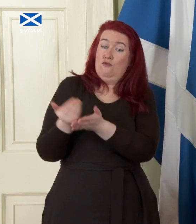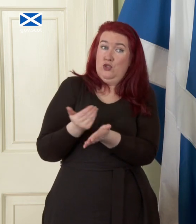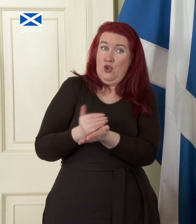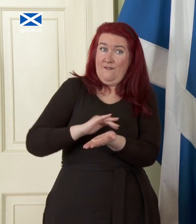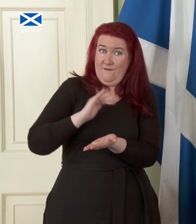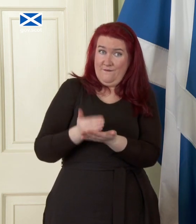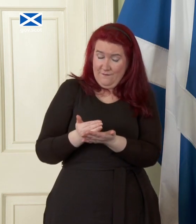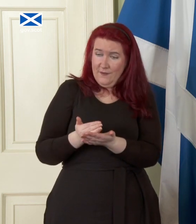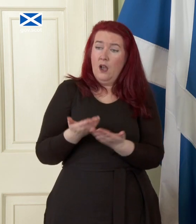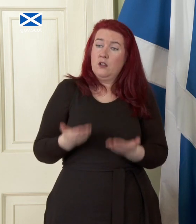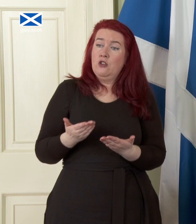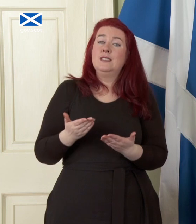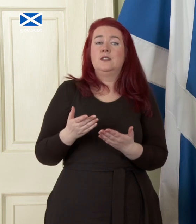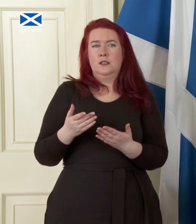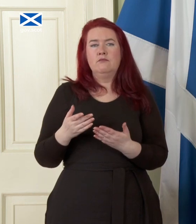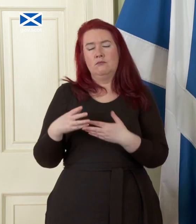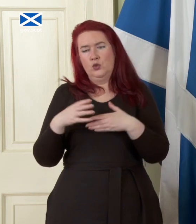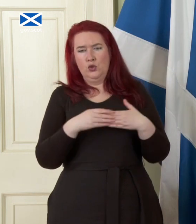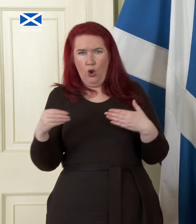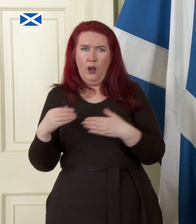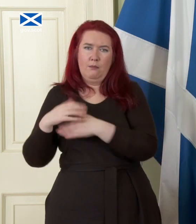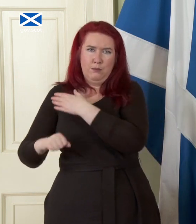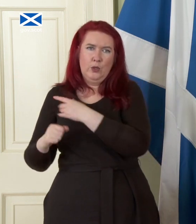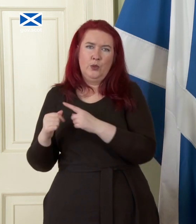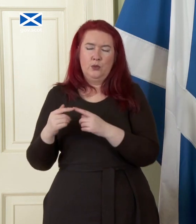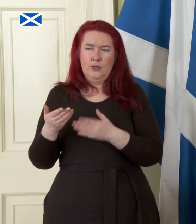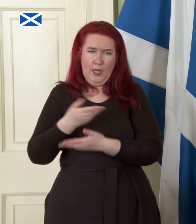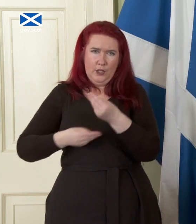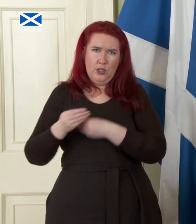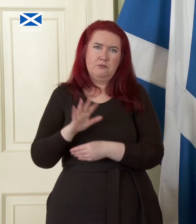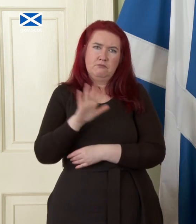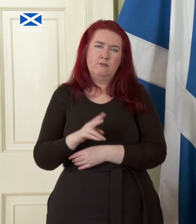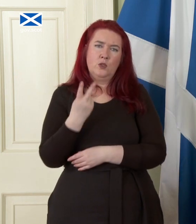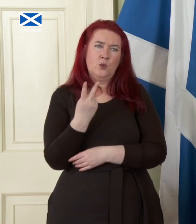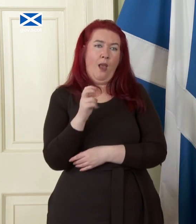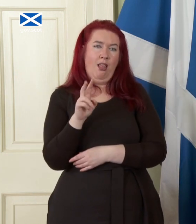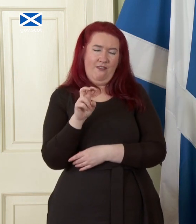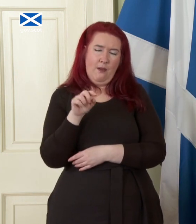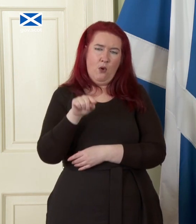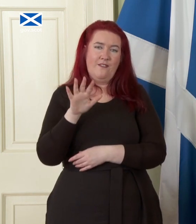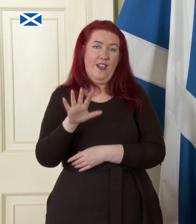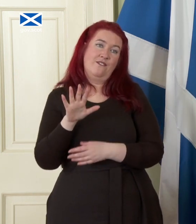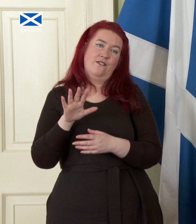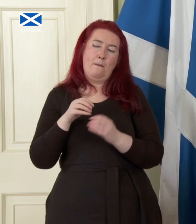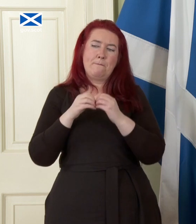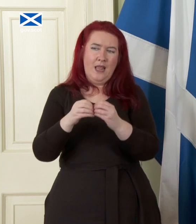Sterling dollar exchange rates it would be about 12 and a half billion pounds which is roughly